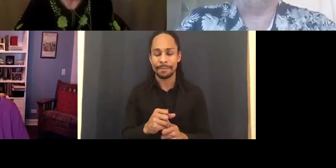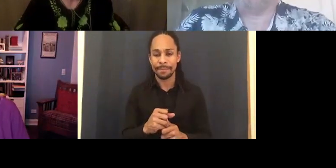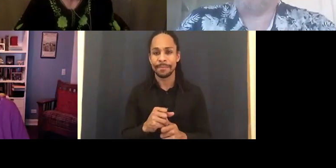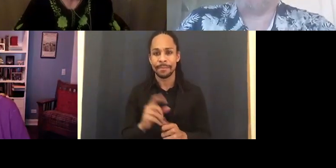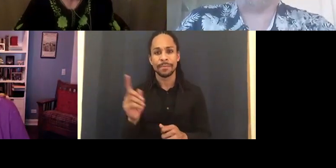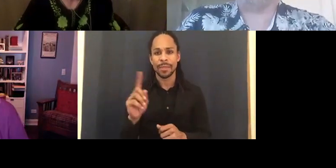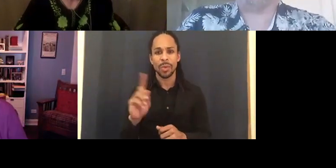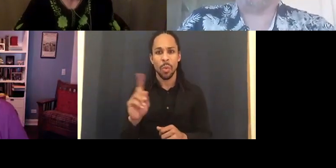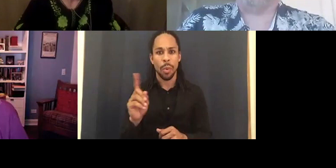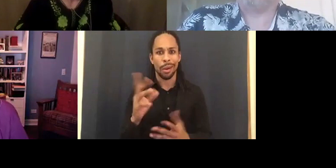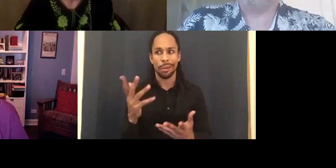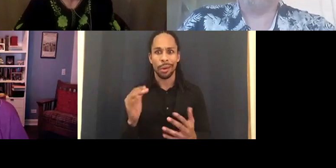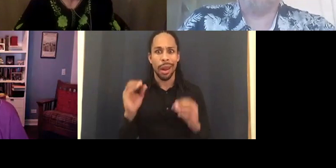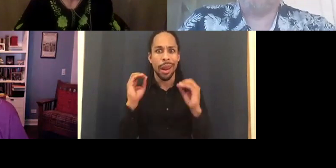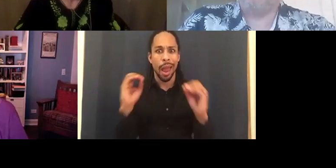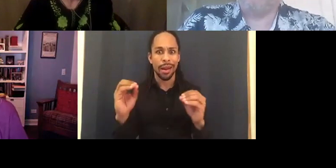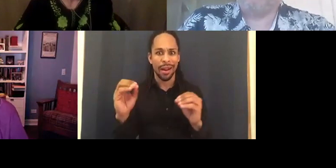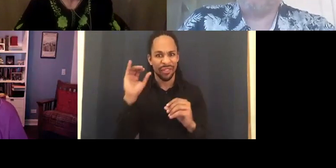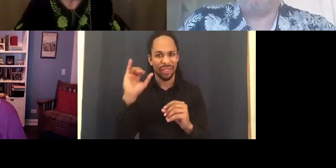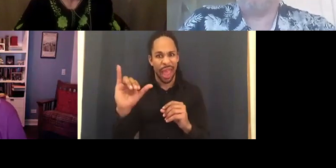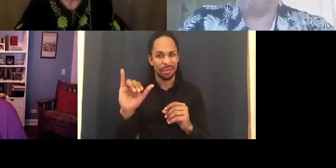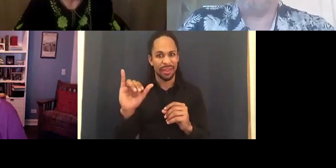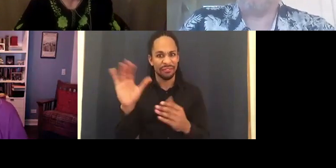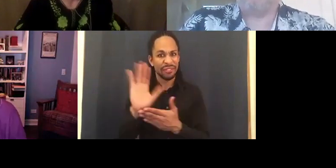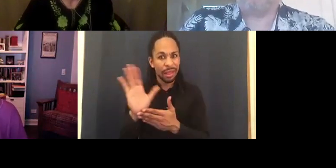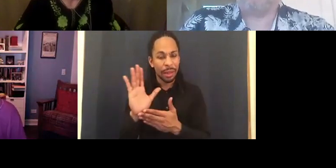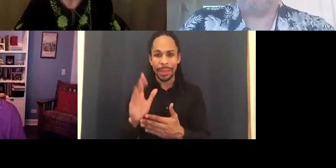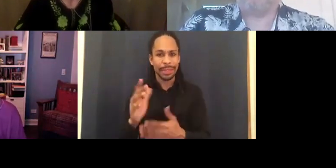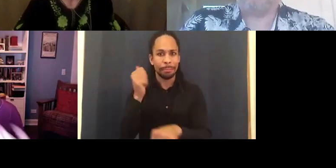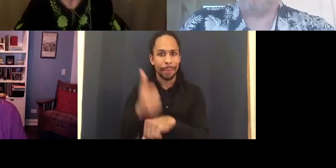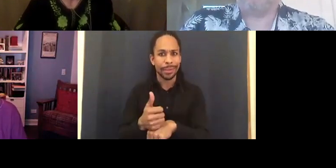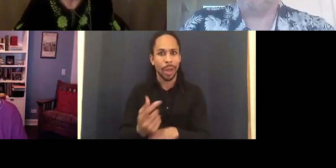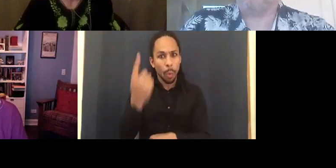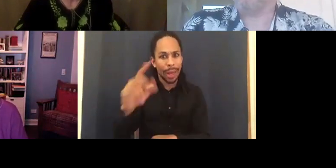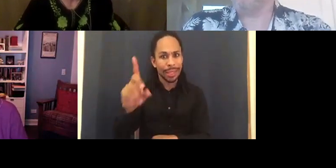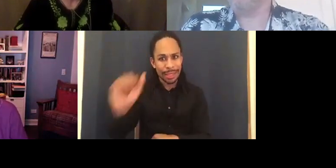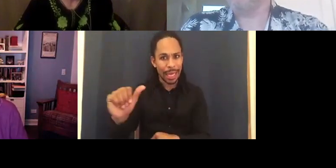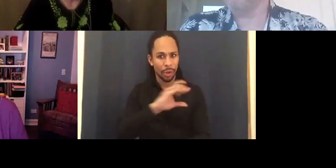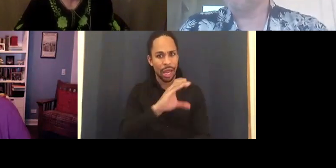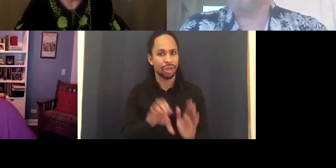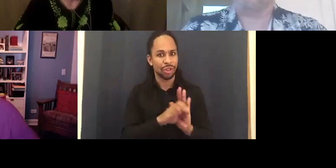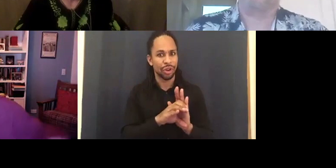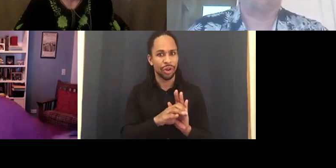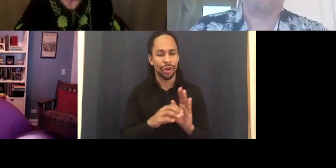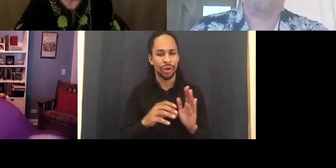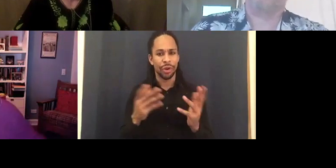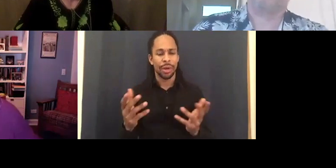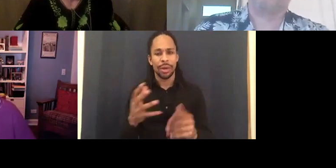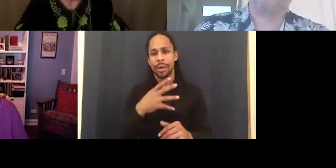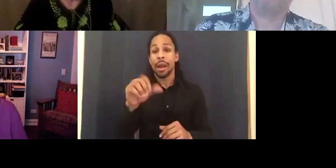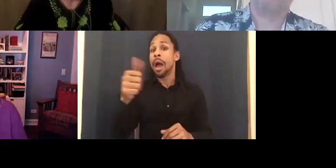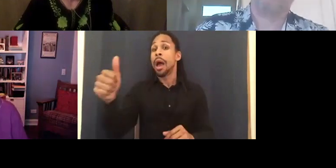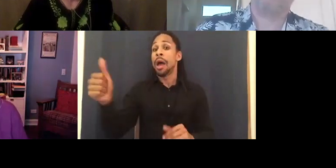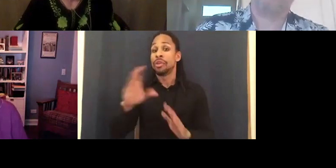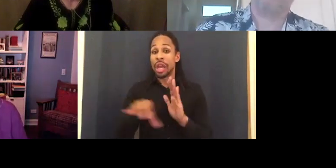based on one central disabled character that all the other characters bounce off of.